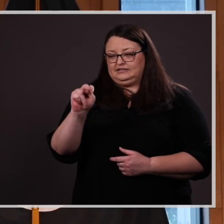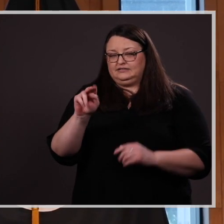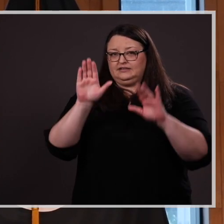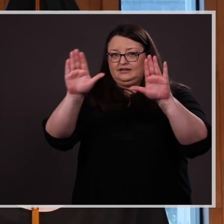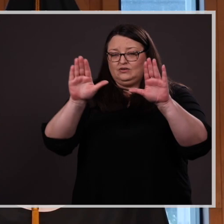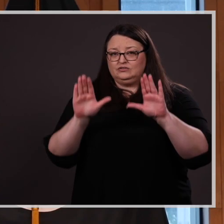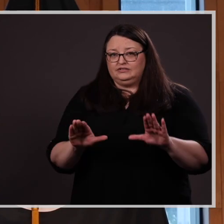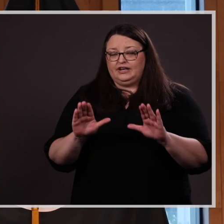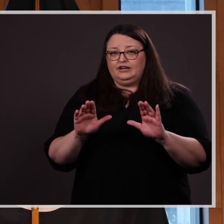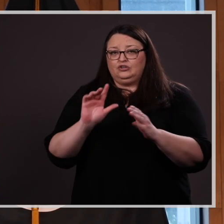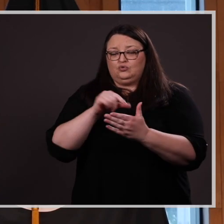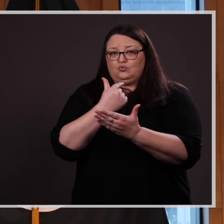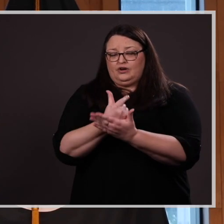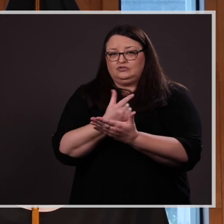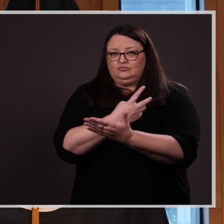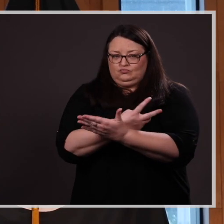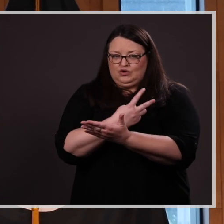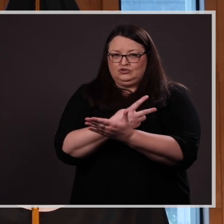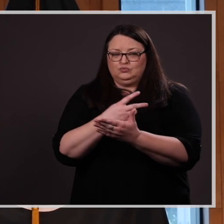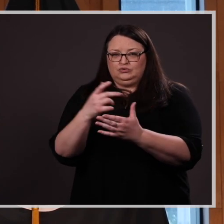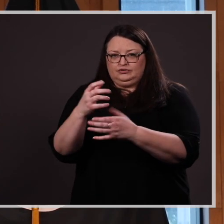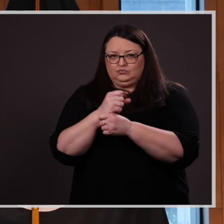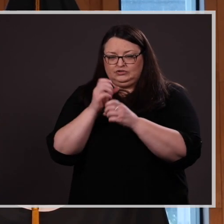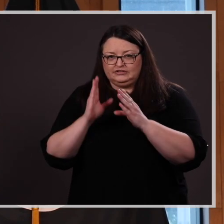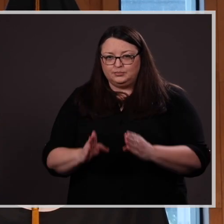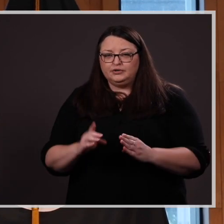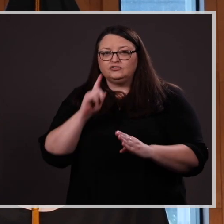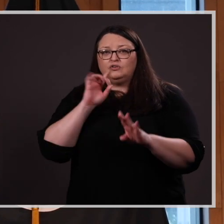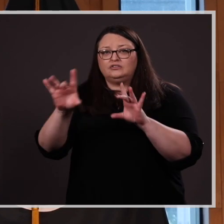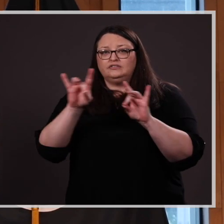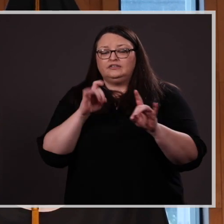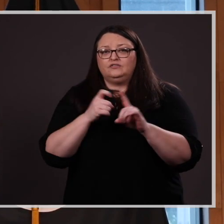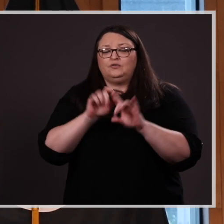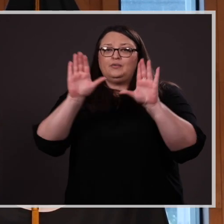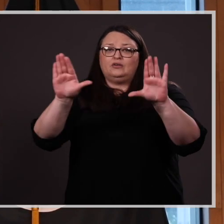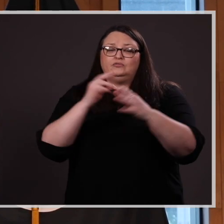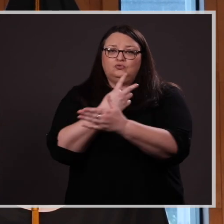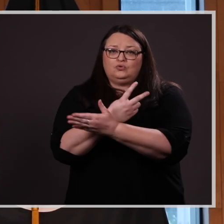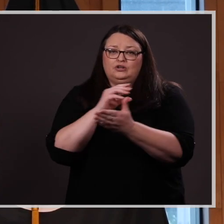recipients are selected from a pool of the outstanding graduate students from our 45